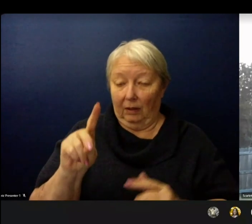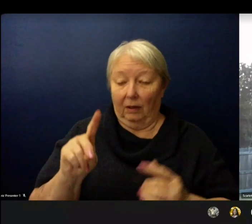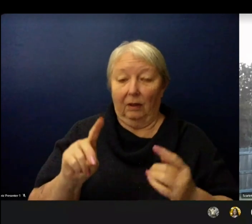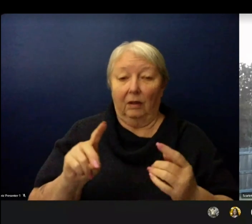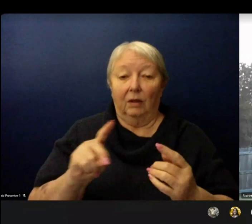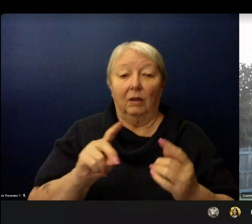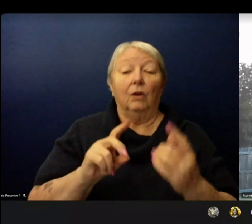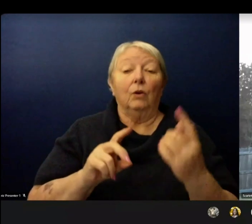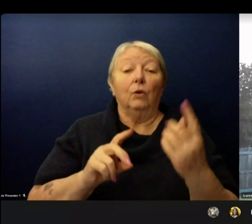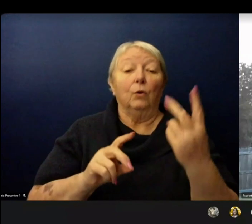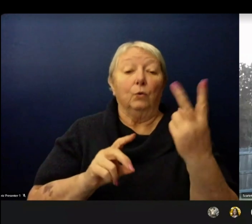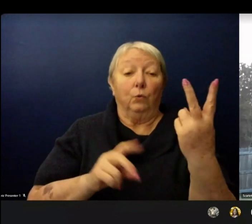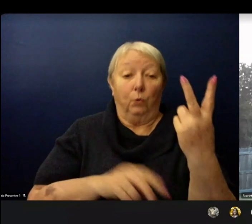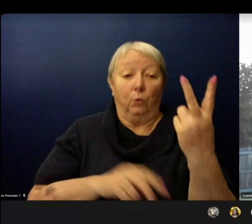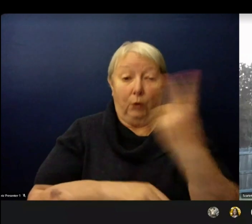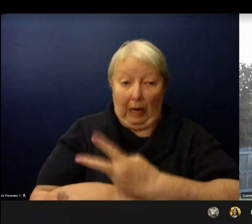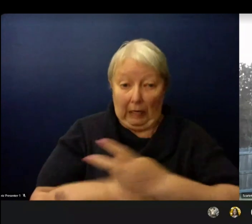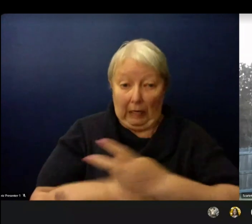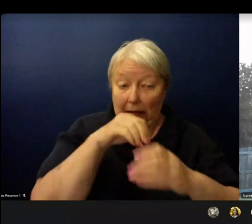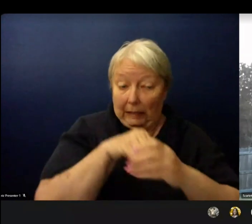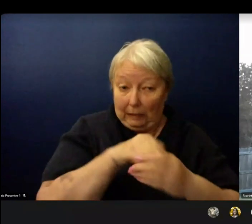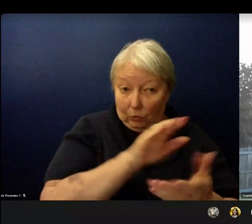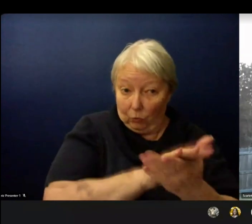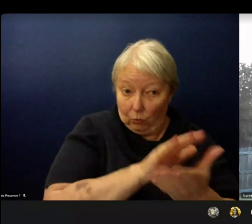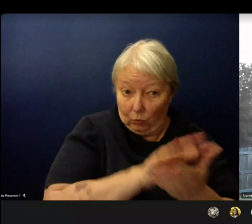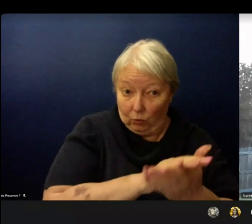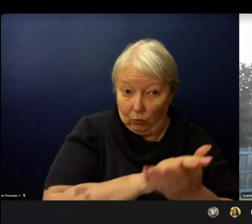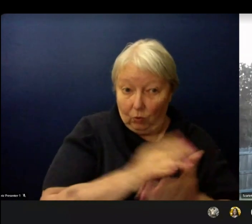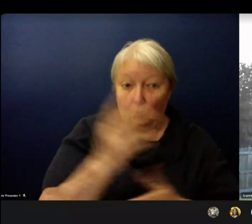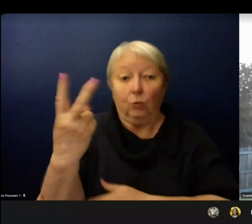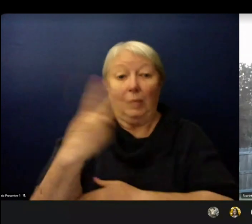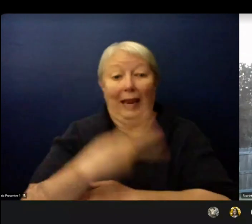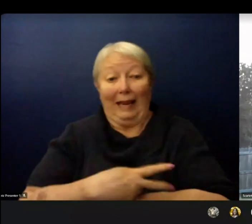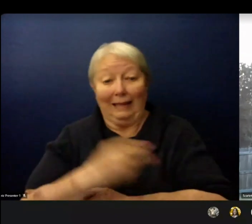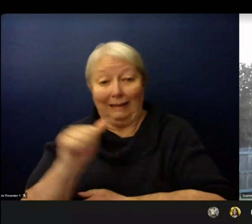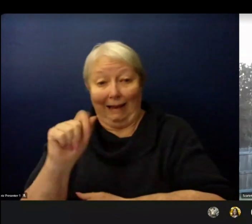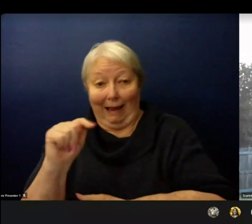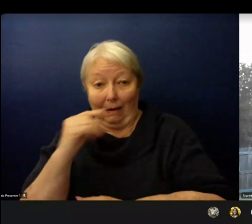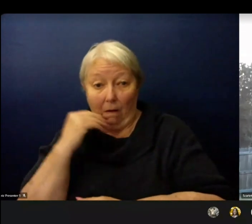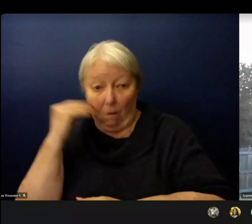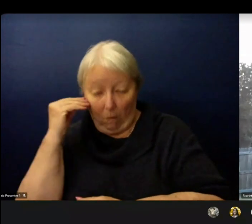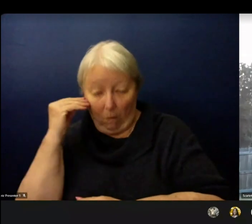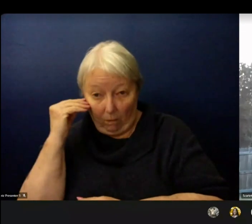These instructional models will allow students to begin to transition to in-person learning while giving